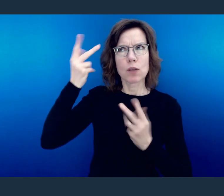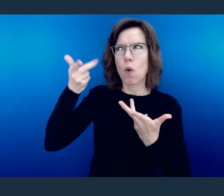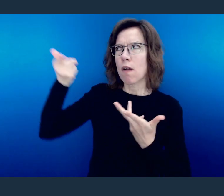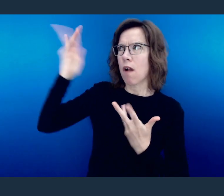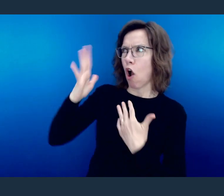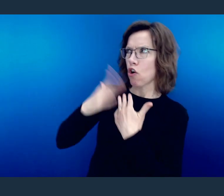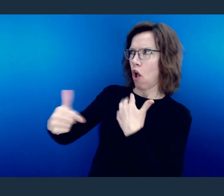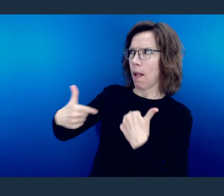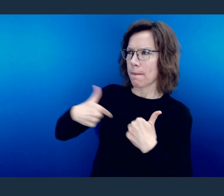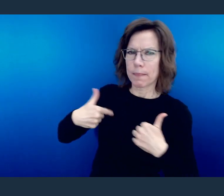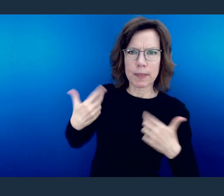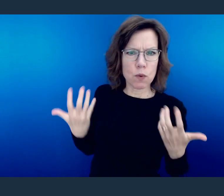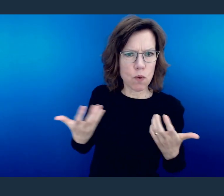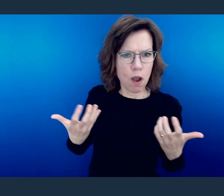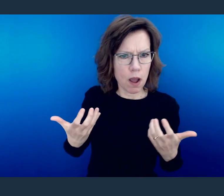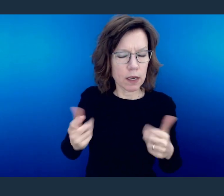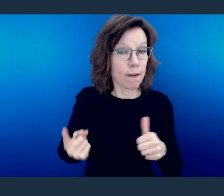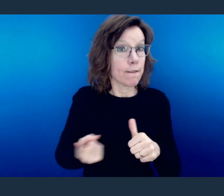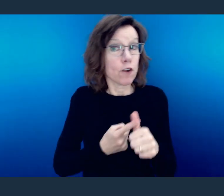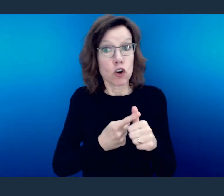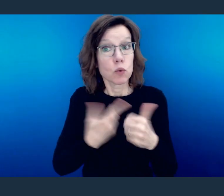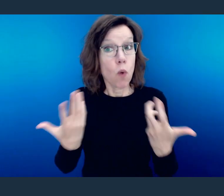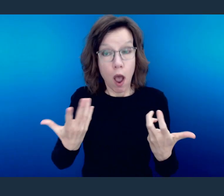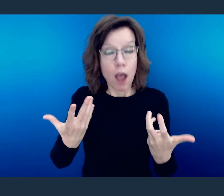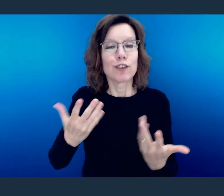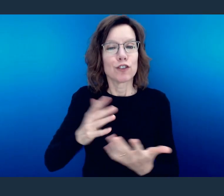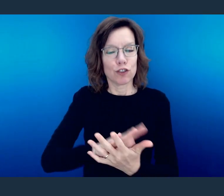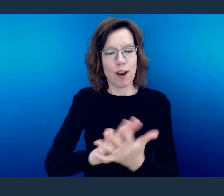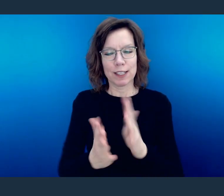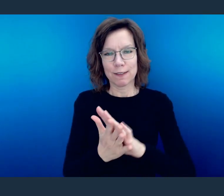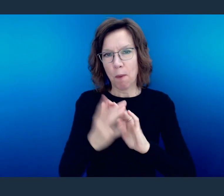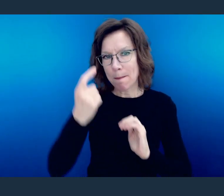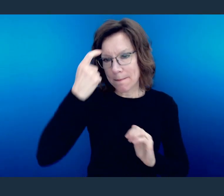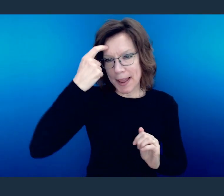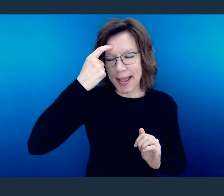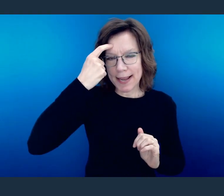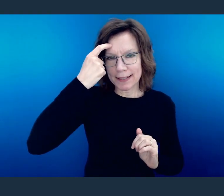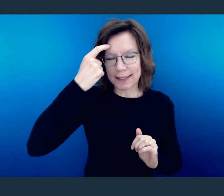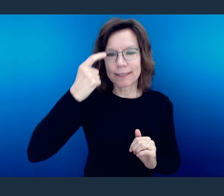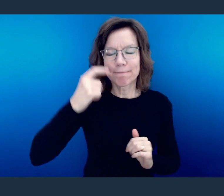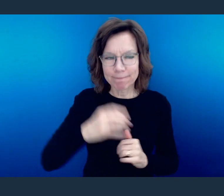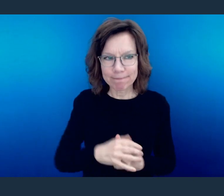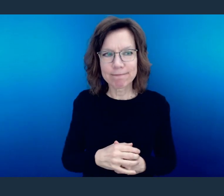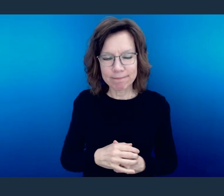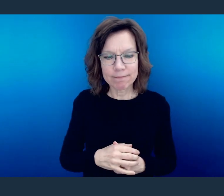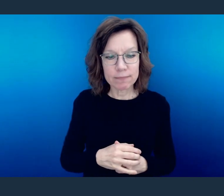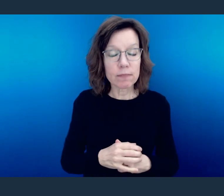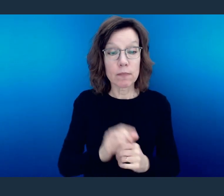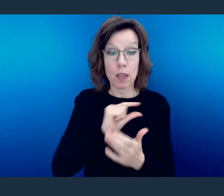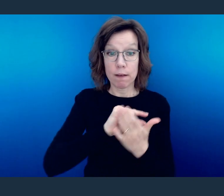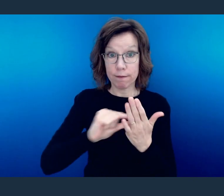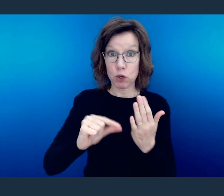The first part of that process is that we have transformed minds.